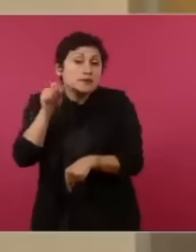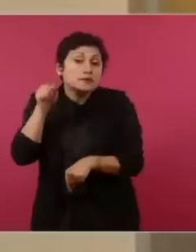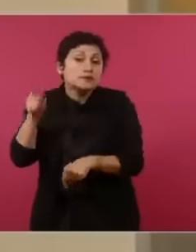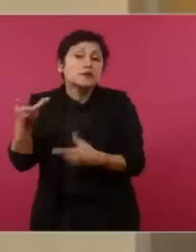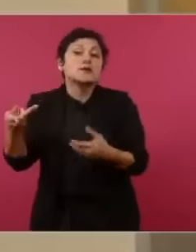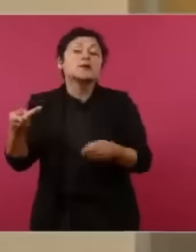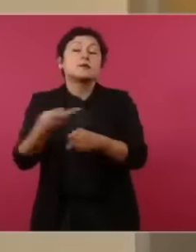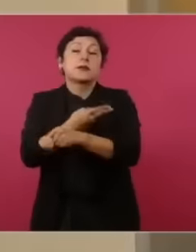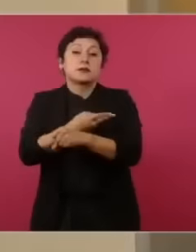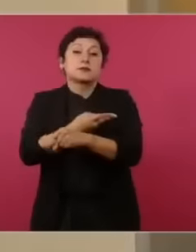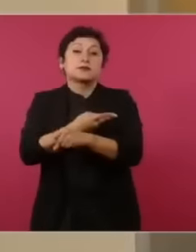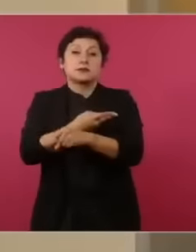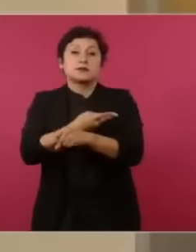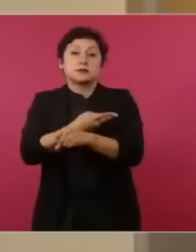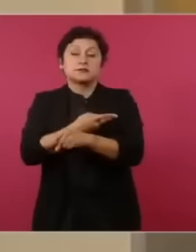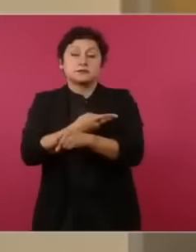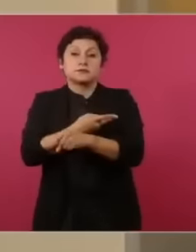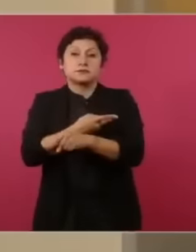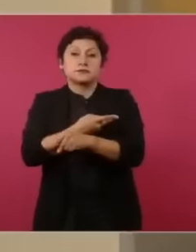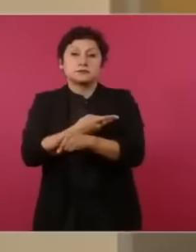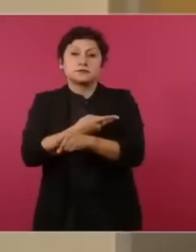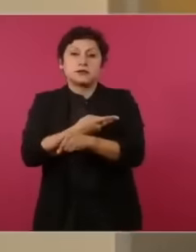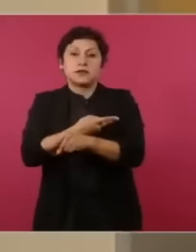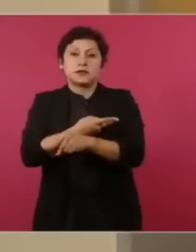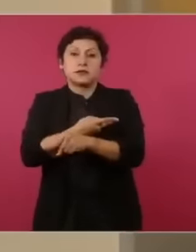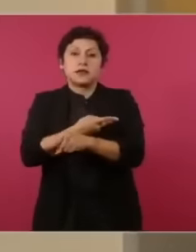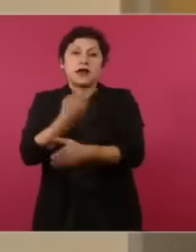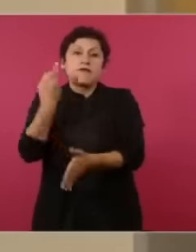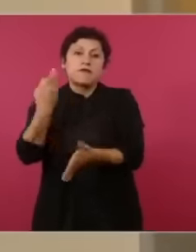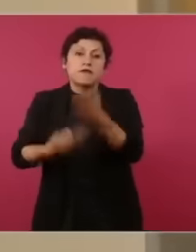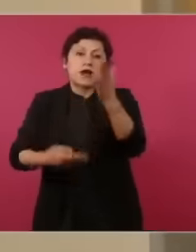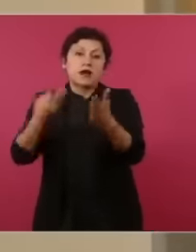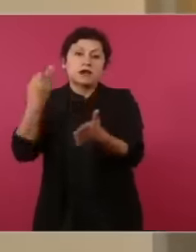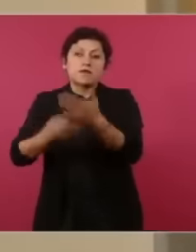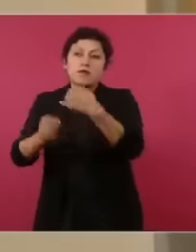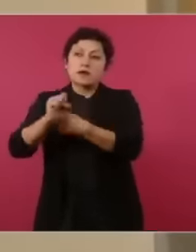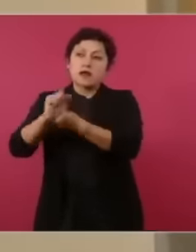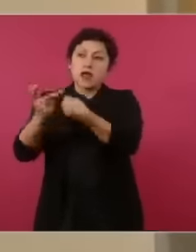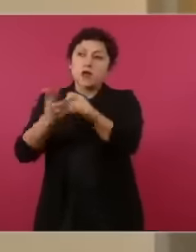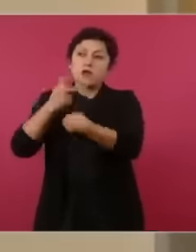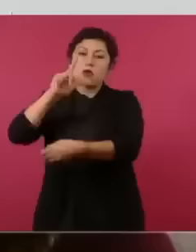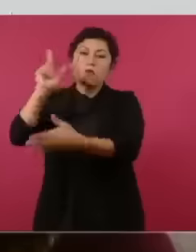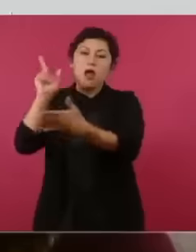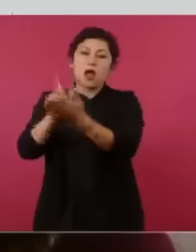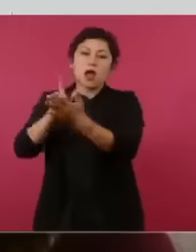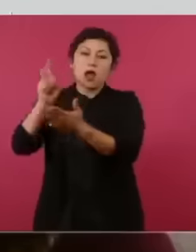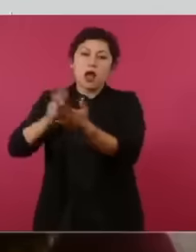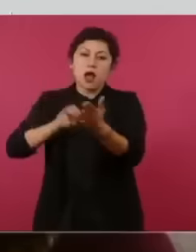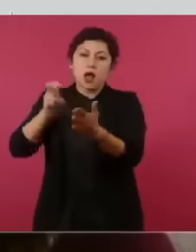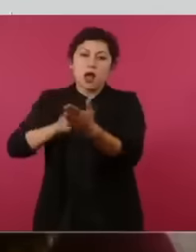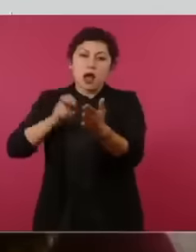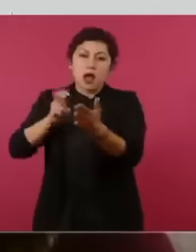of reforms taken in time throughout Europe, especially the labor ones,